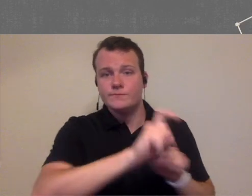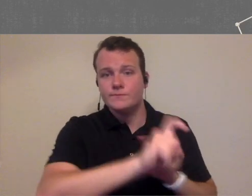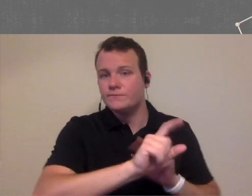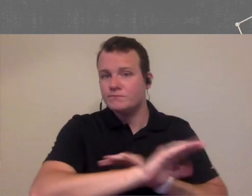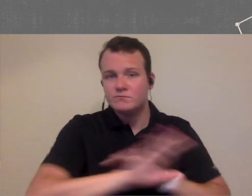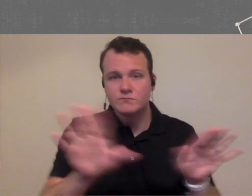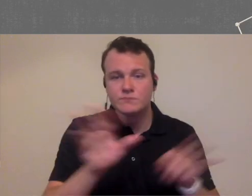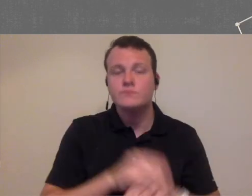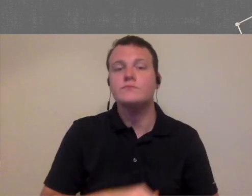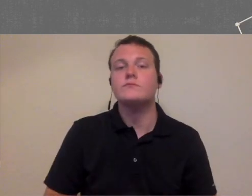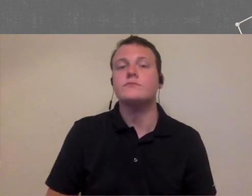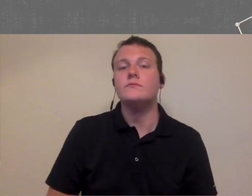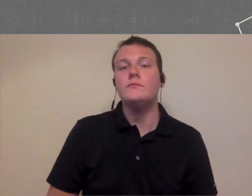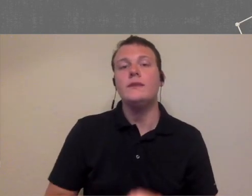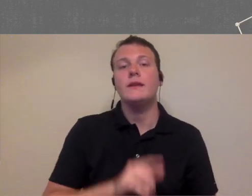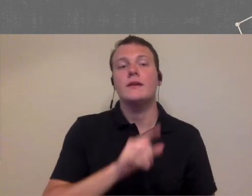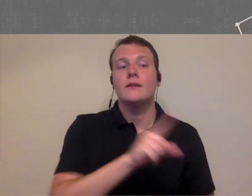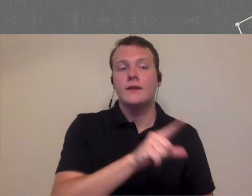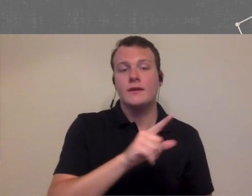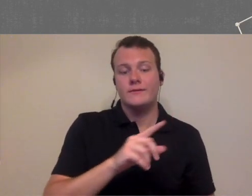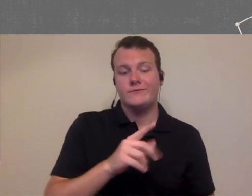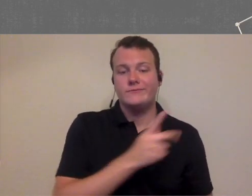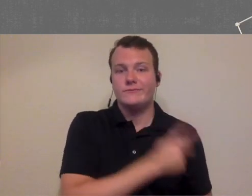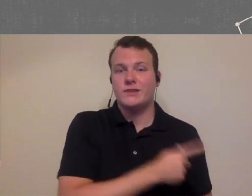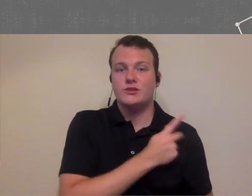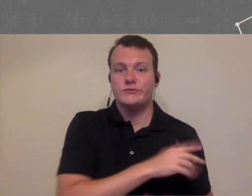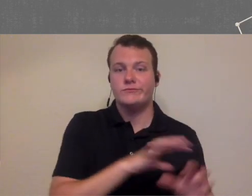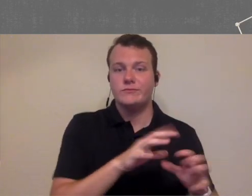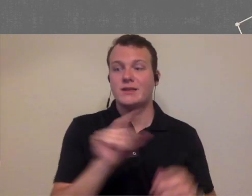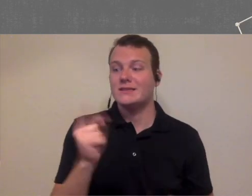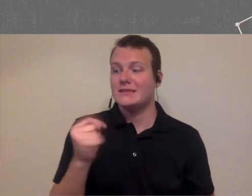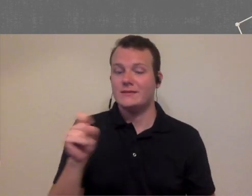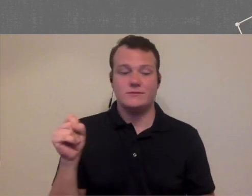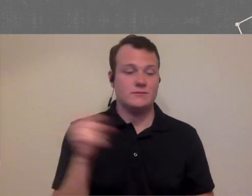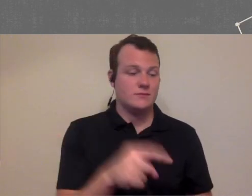particularly the patient population they work with you know you get a text you